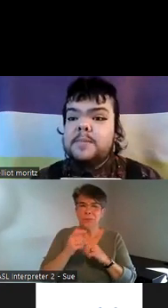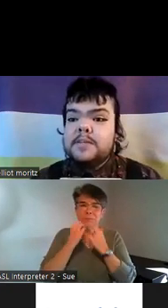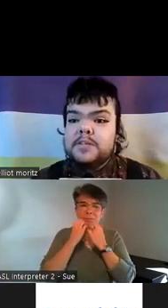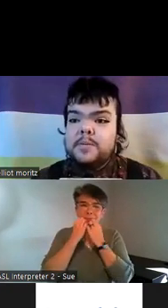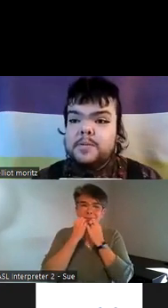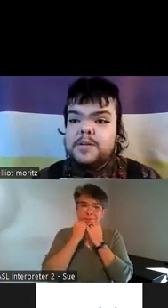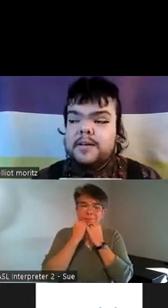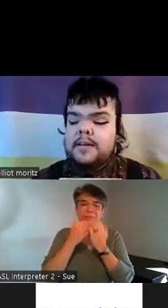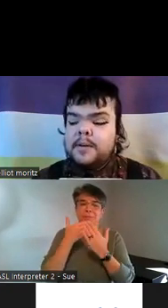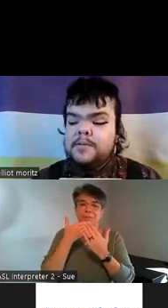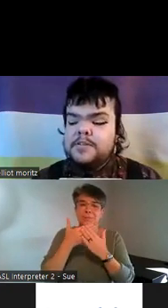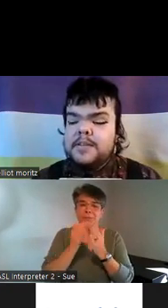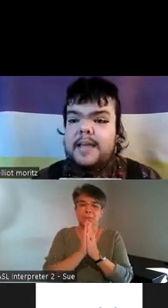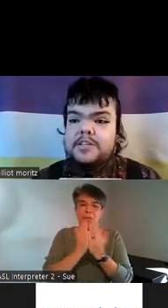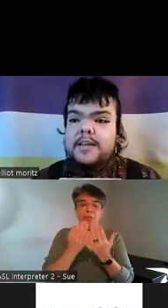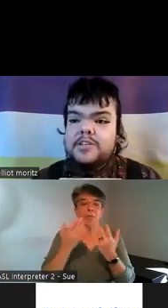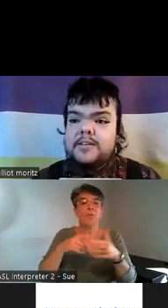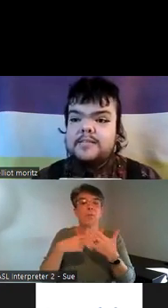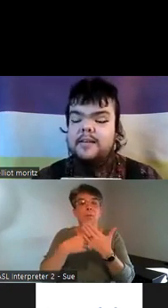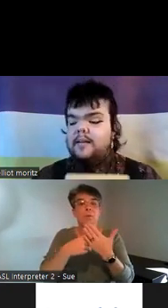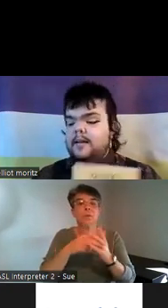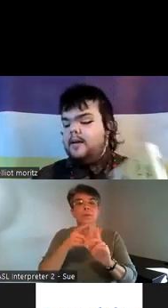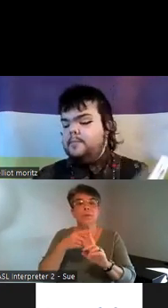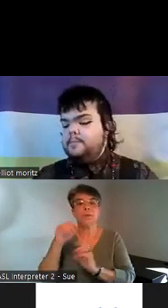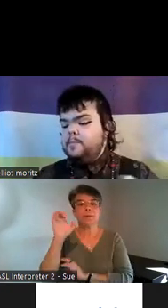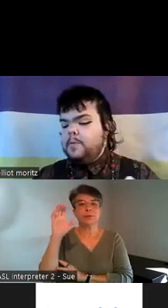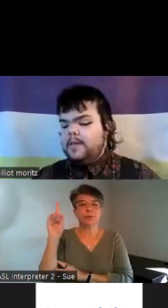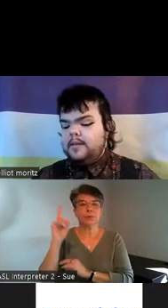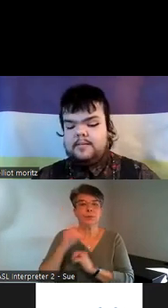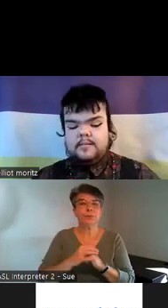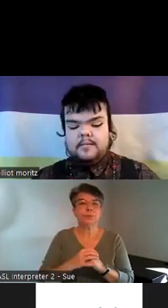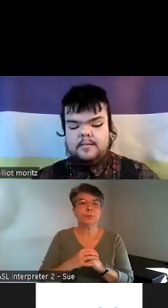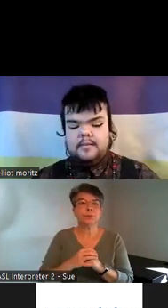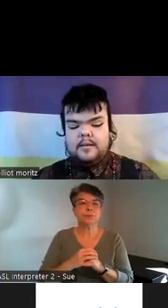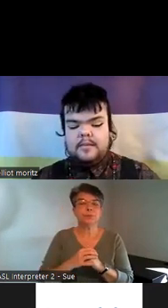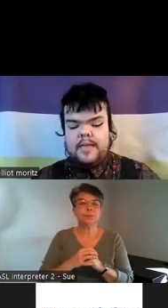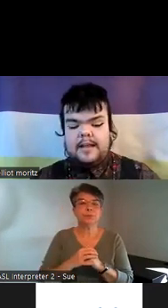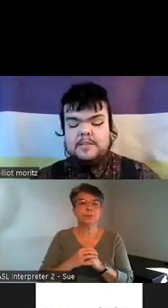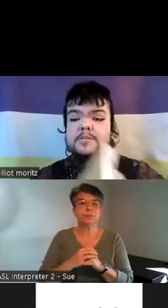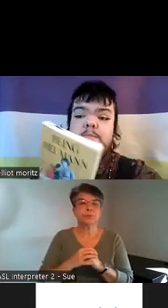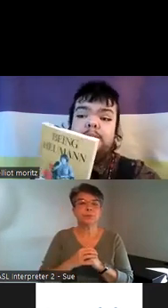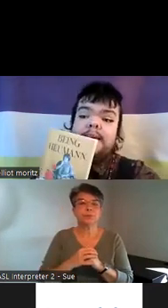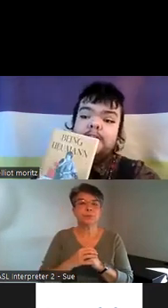especially when we're talking about just like education um within that so it's called being